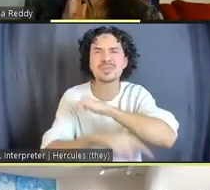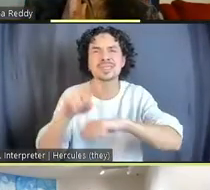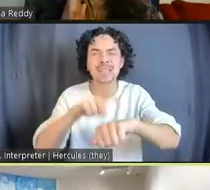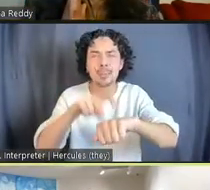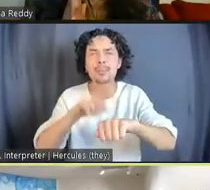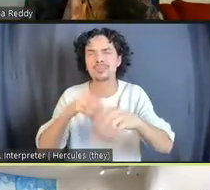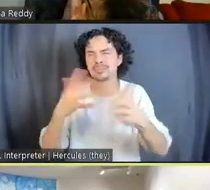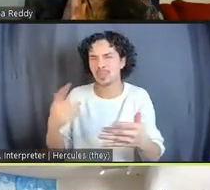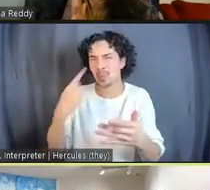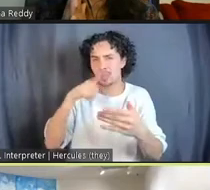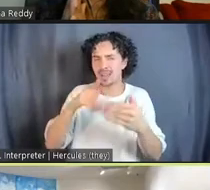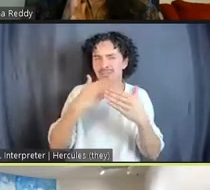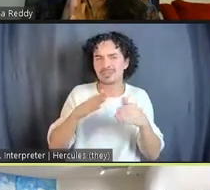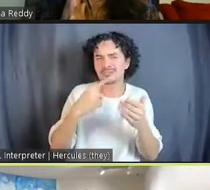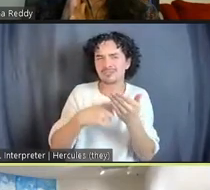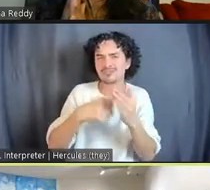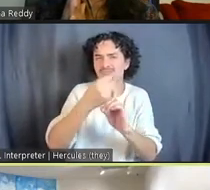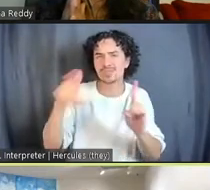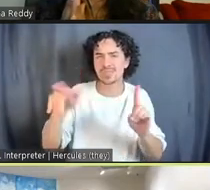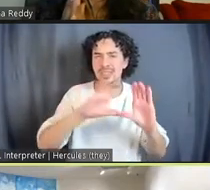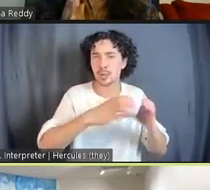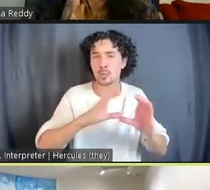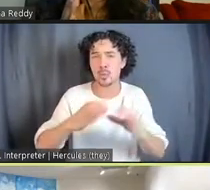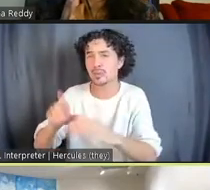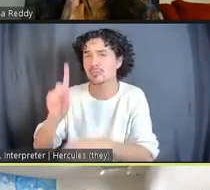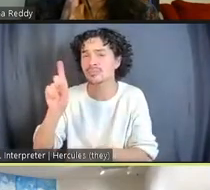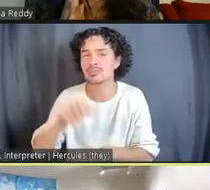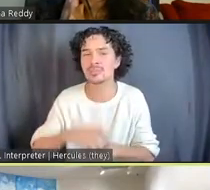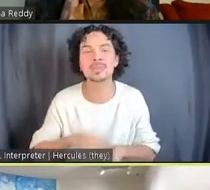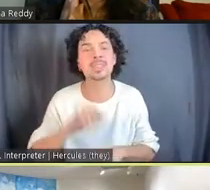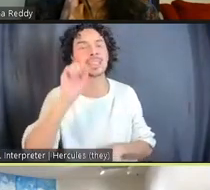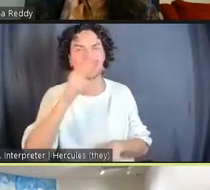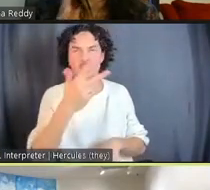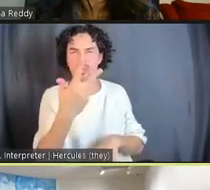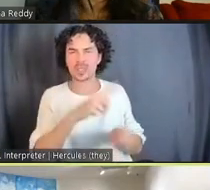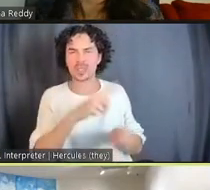I'd be happy to do that, and in doing that, I'd like to say, there's multiple